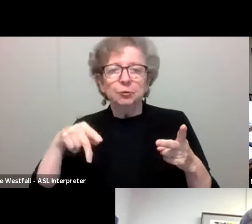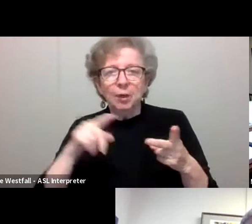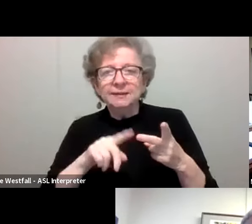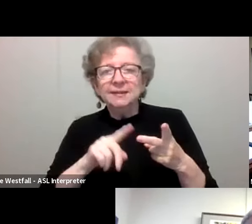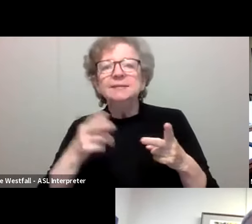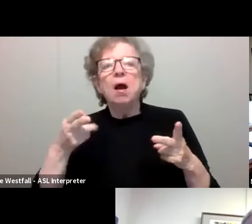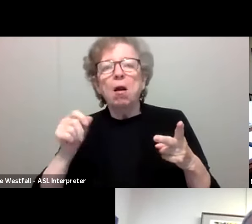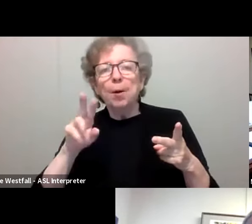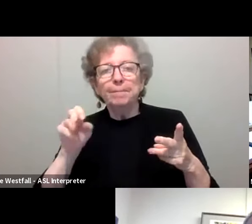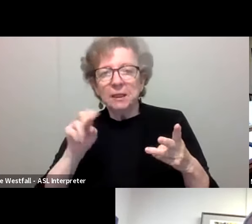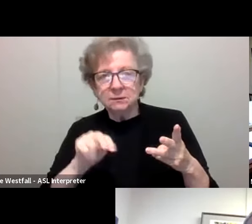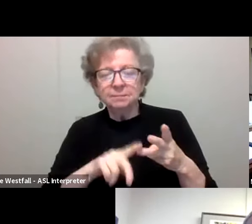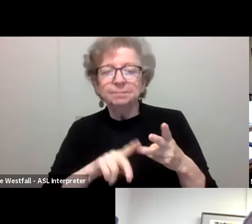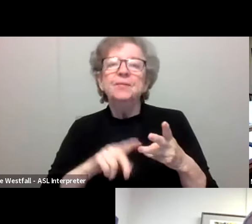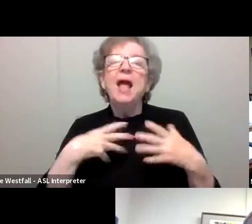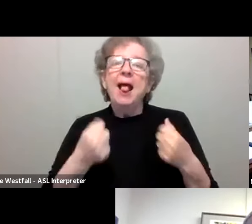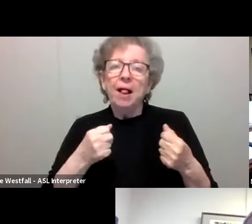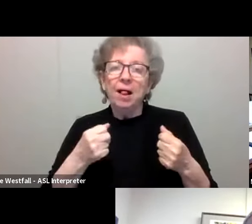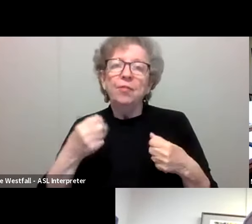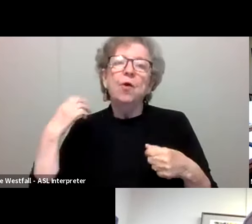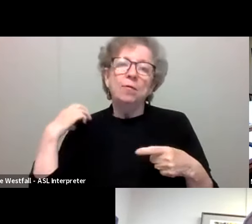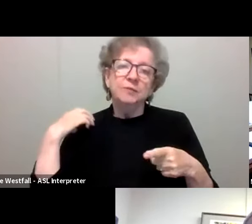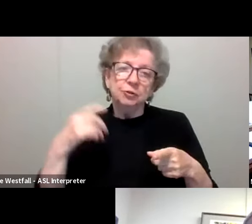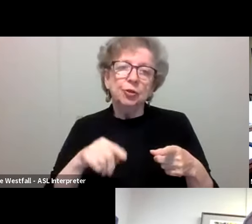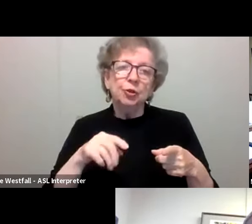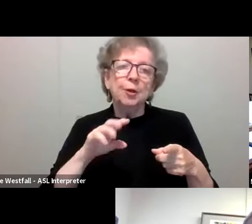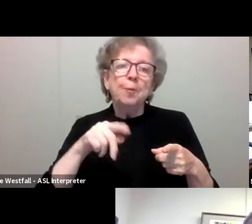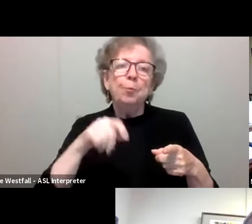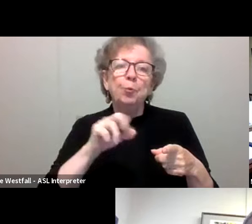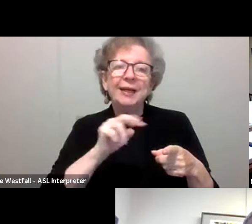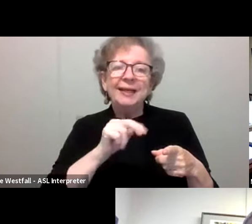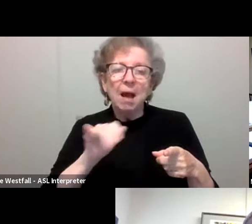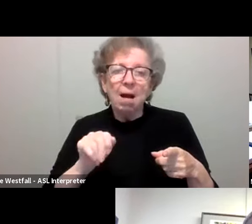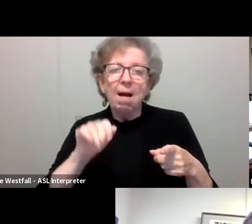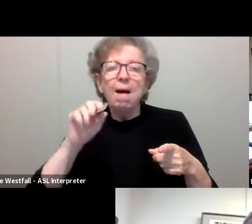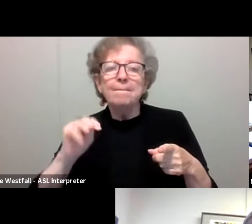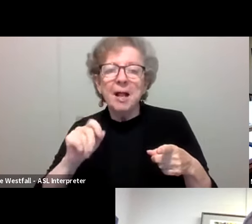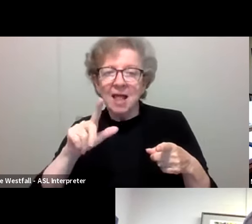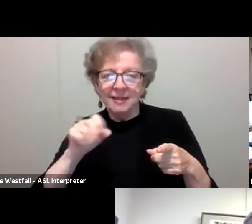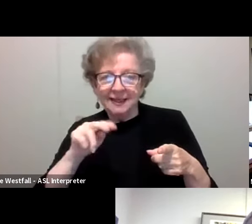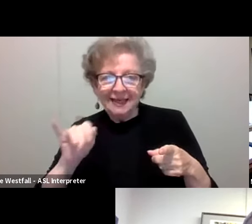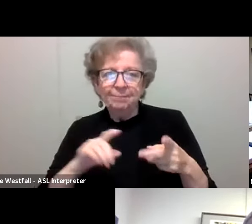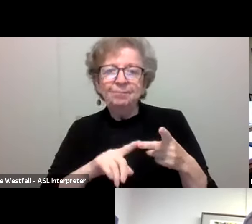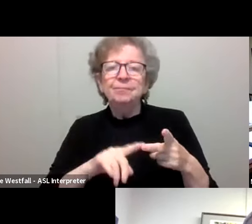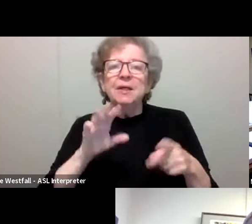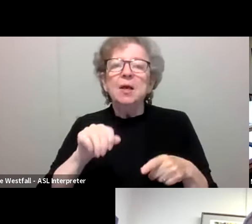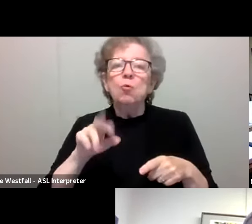Chief Health Officer and physician, Preeti Malani, Rob Ernst, the physician who leads our Campus Health Response Committee